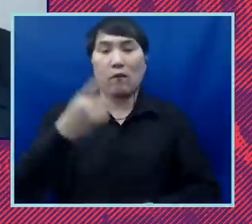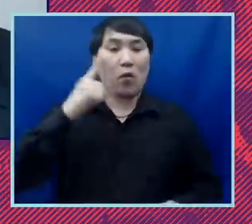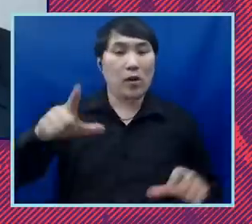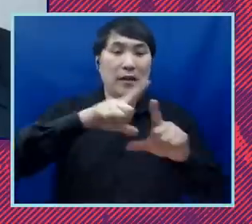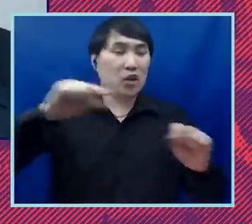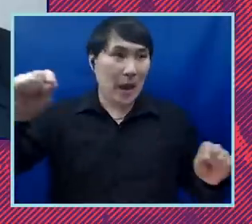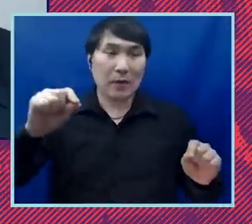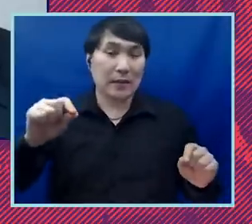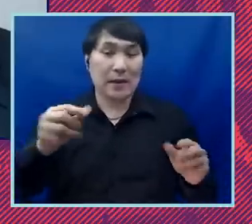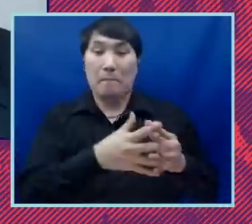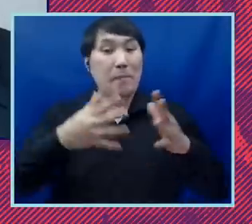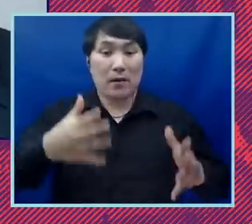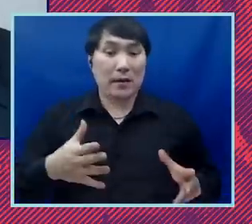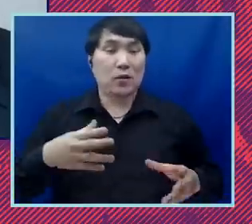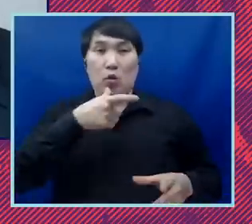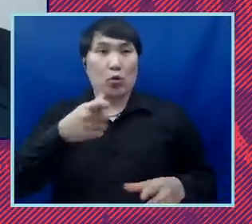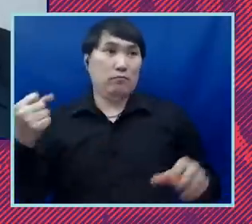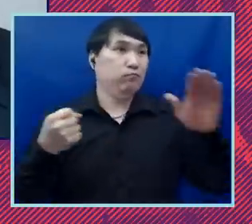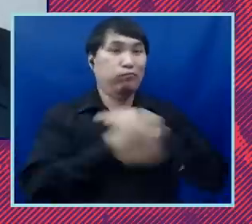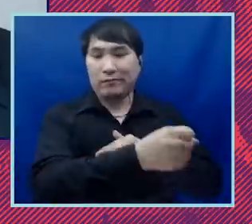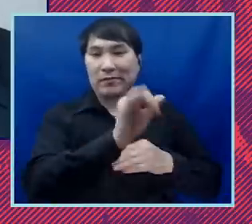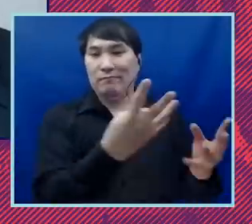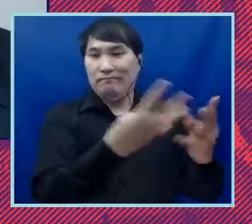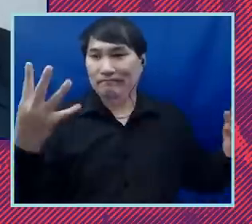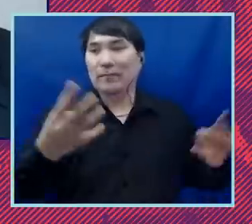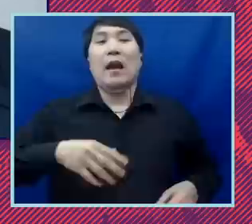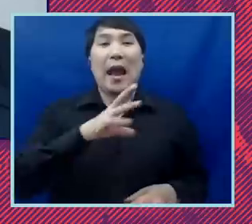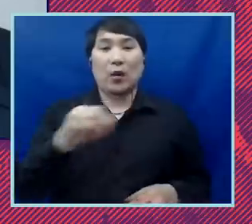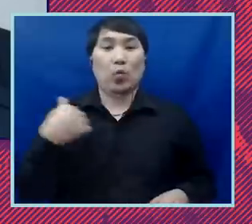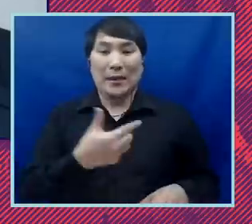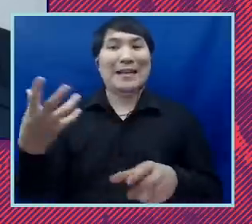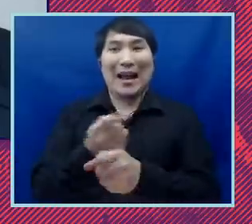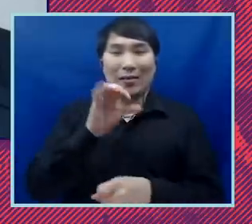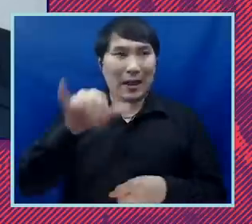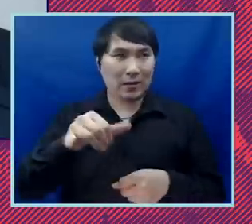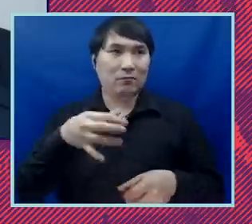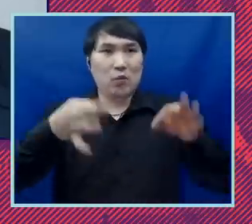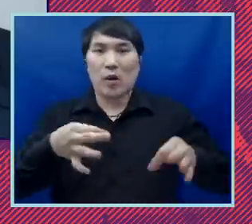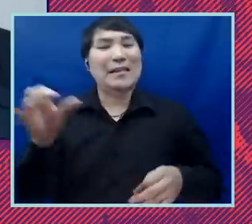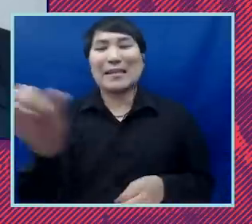interned and got that under President Reagan. So it's the same type of reparations, restitution